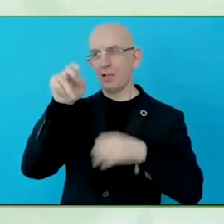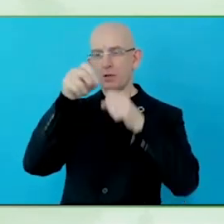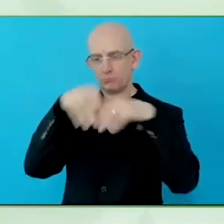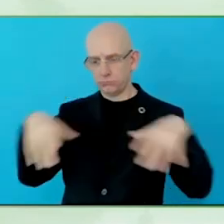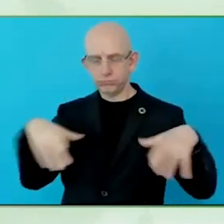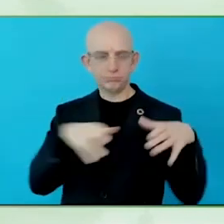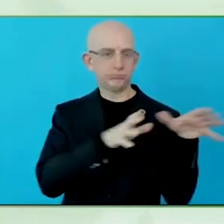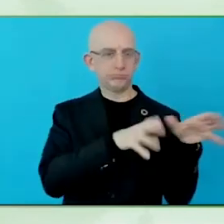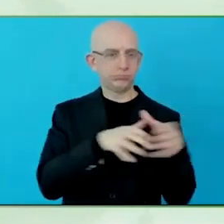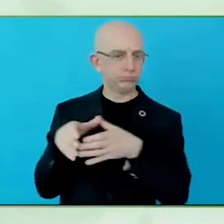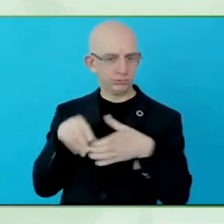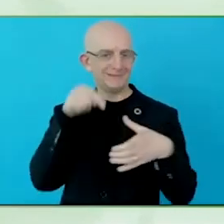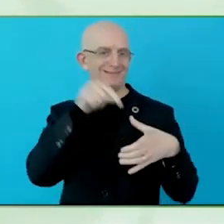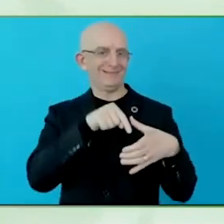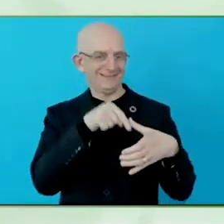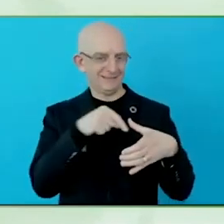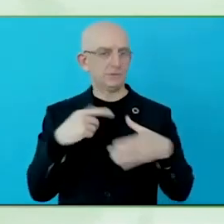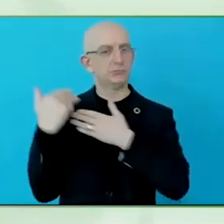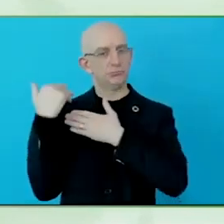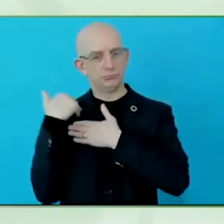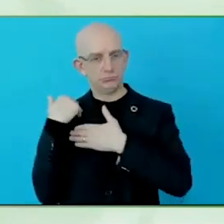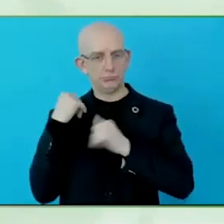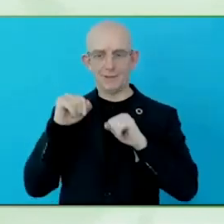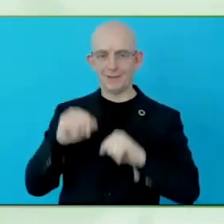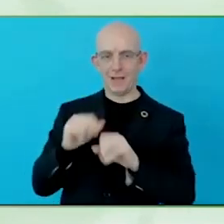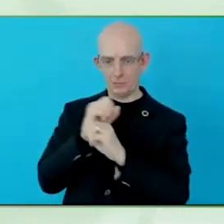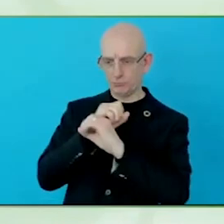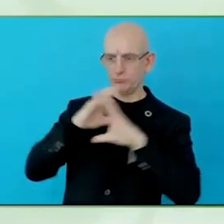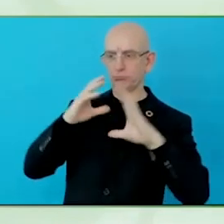We believe that every human being has potential.